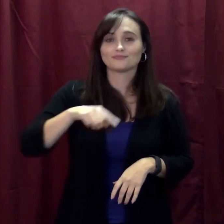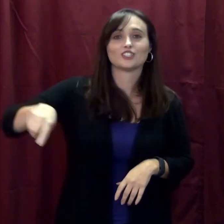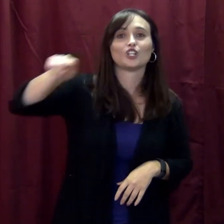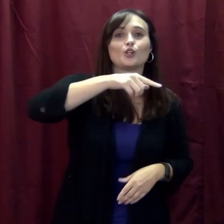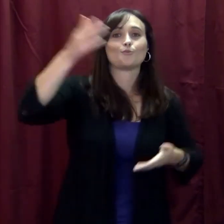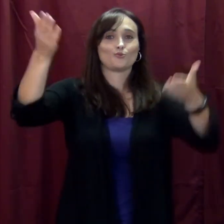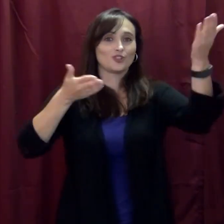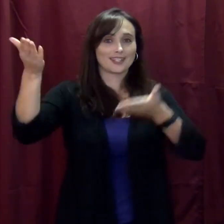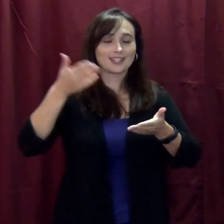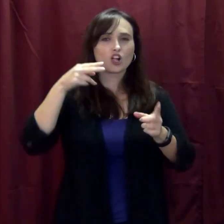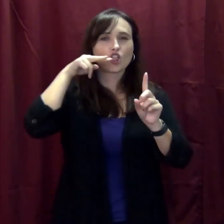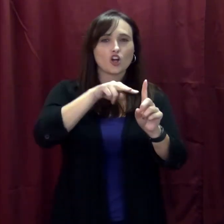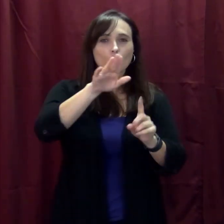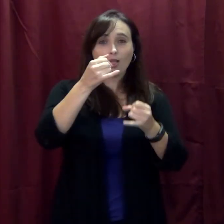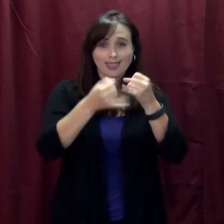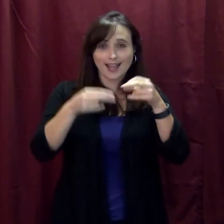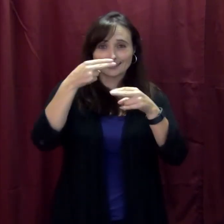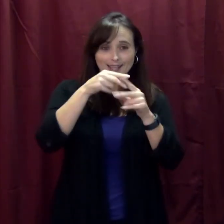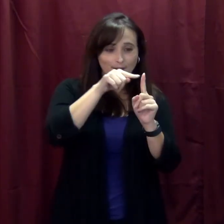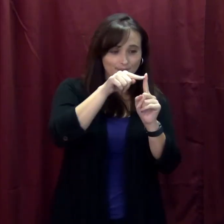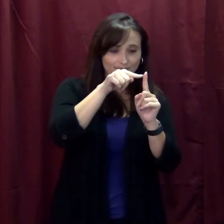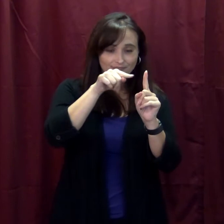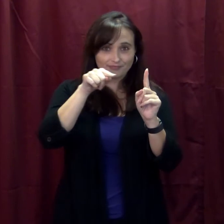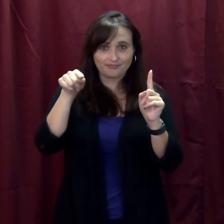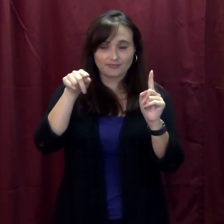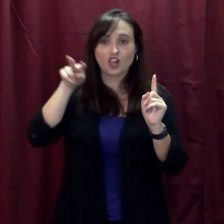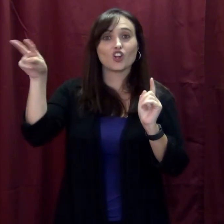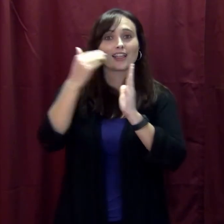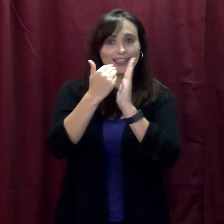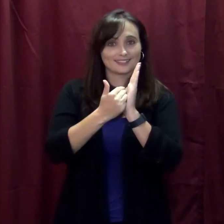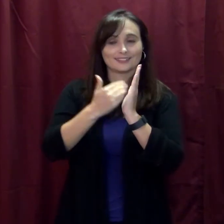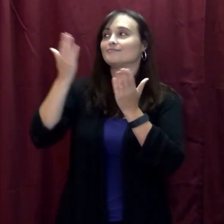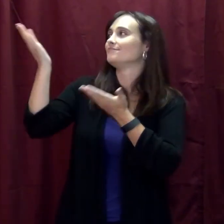You bring a potluck dish according to your last name and follow this list: